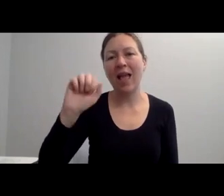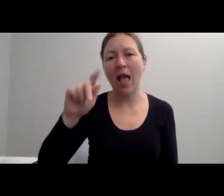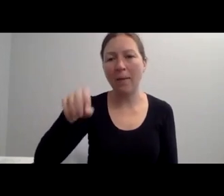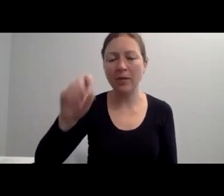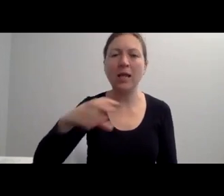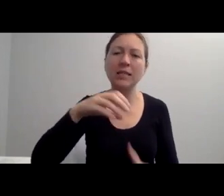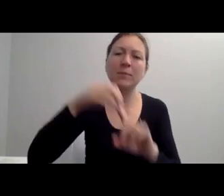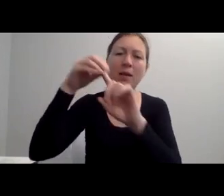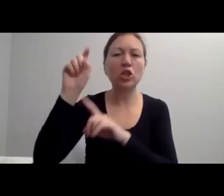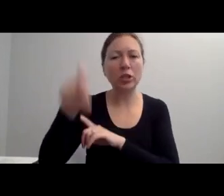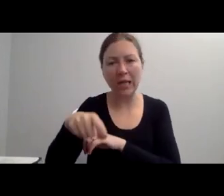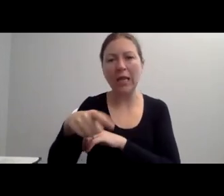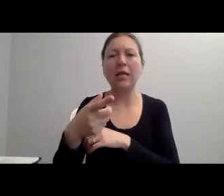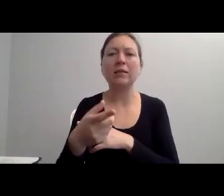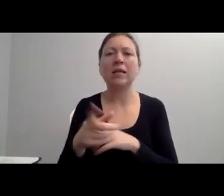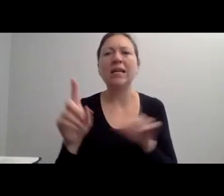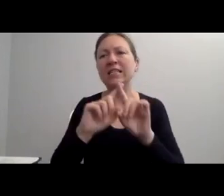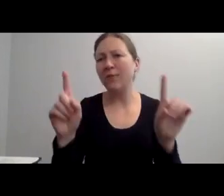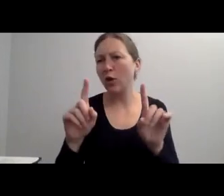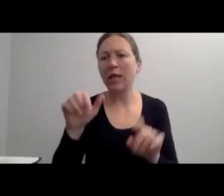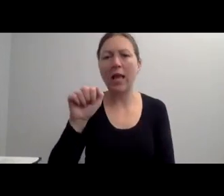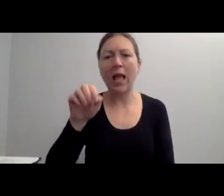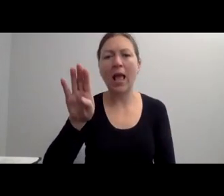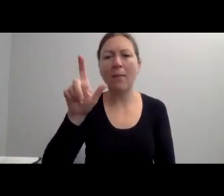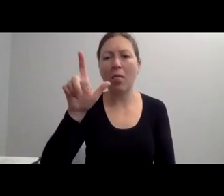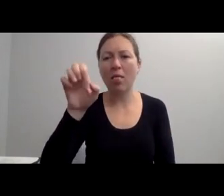AND JUST GENERALIZING LEADS TO INCREASED STIGMAS.